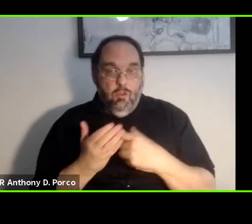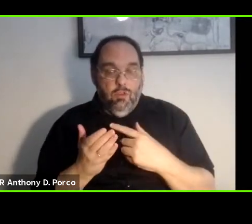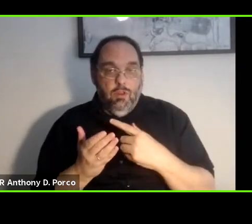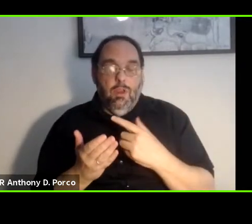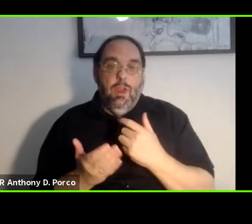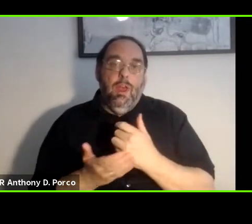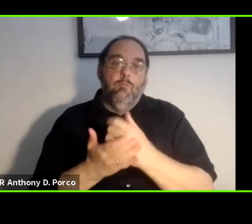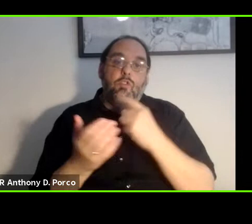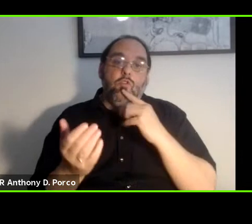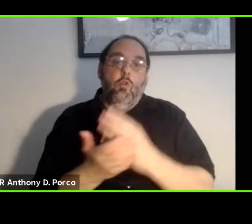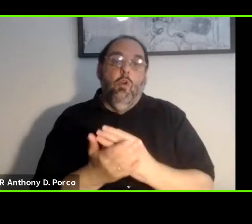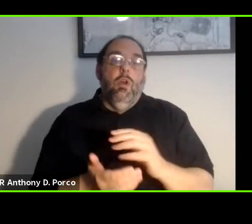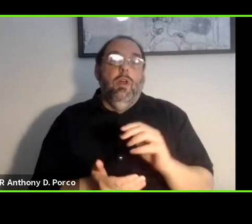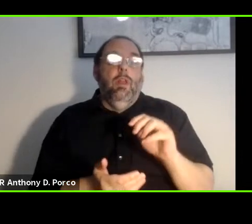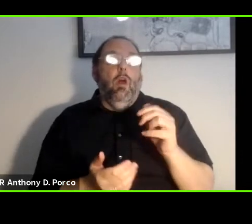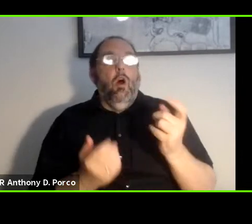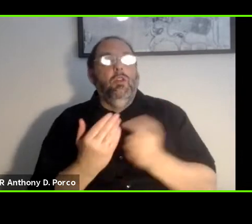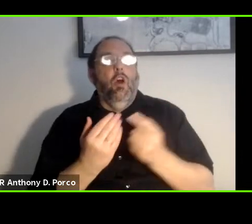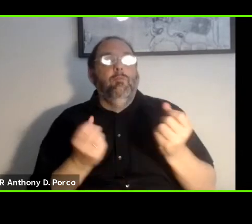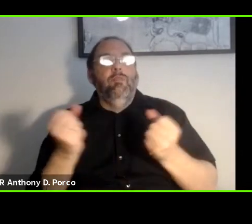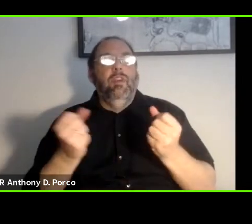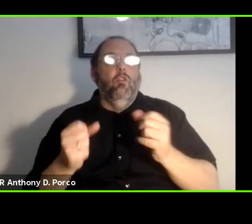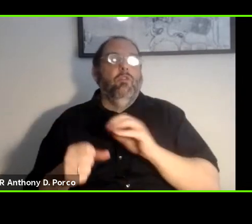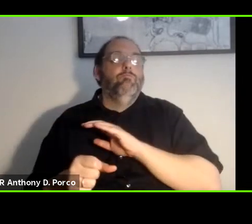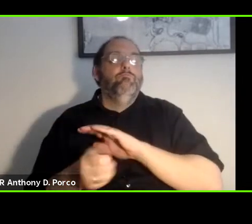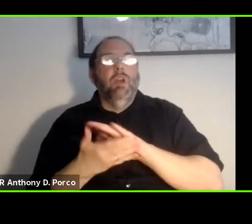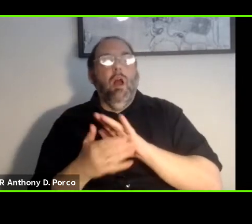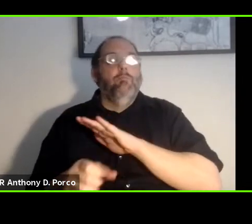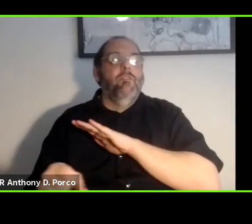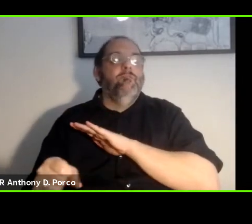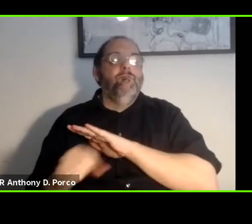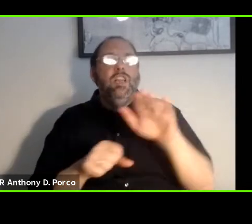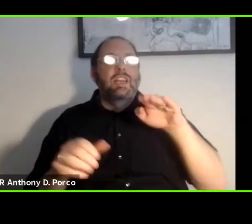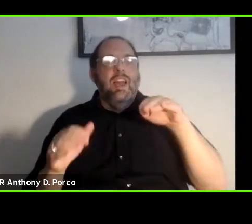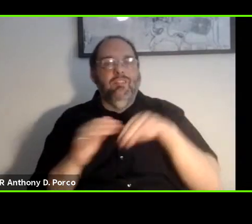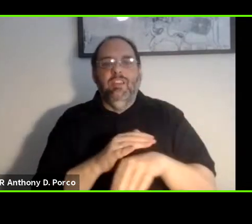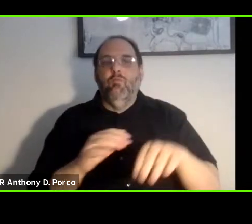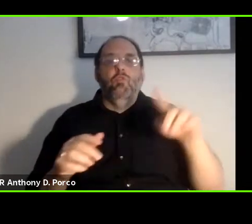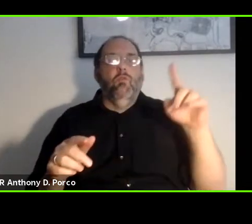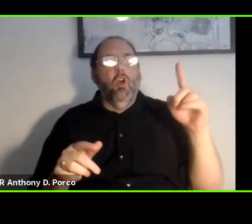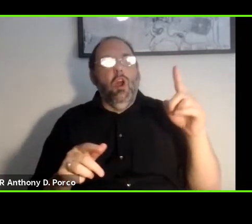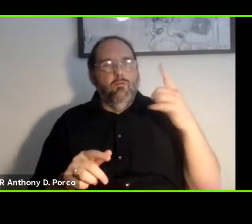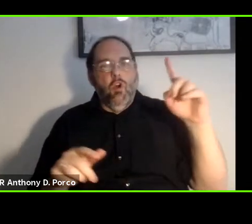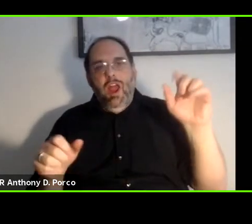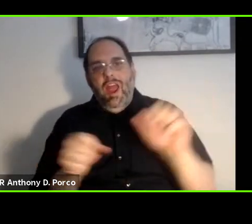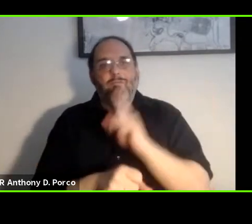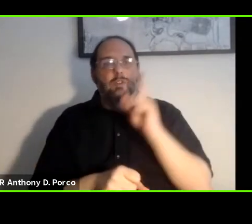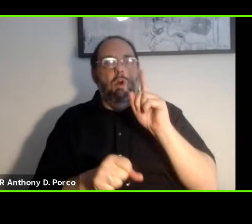autonomous vehicles are fully accessible to everyone and that we leave no one behind.